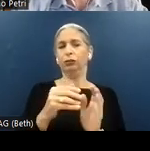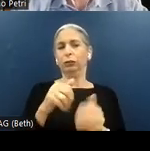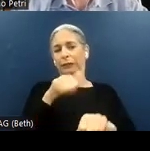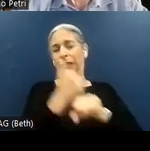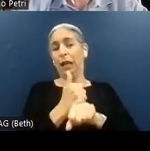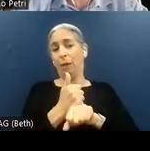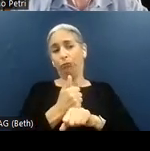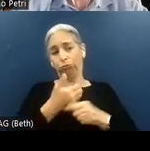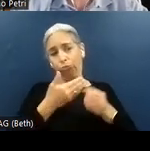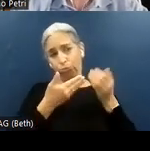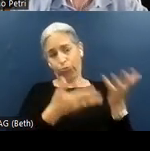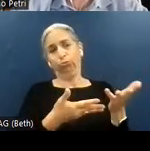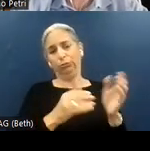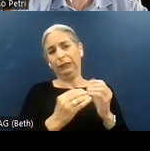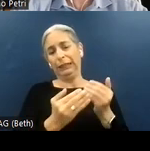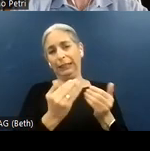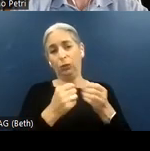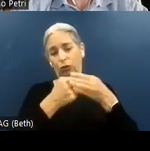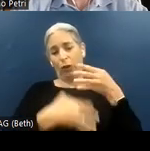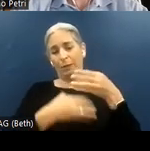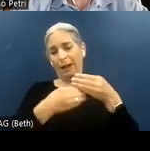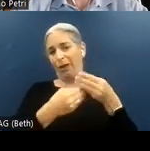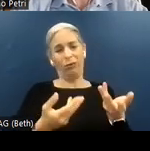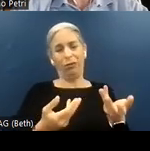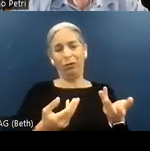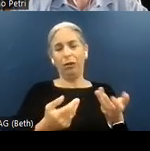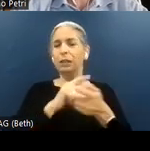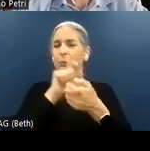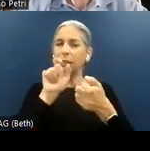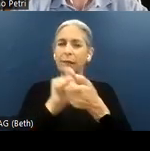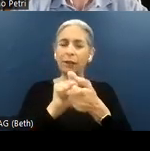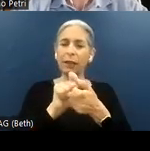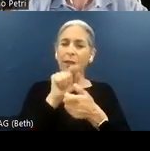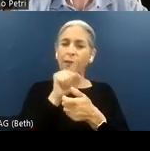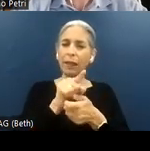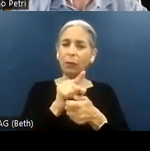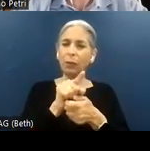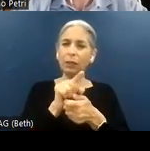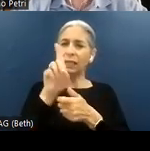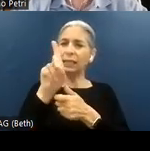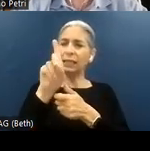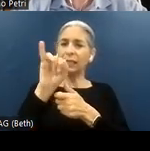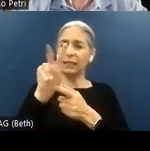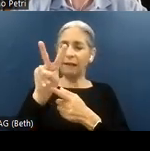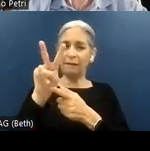associated with a drop-down element. Specifically, there is a div element containing a spun element